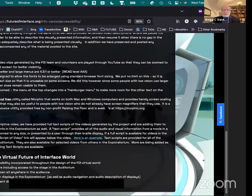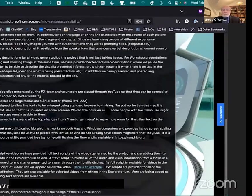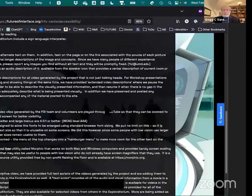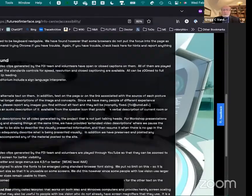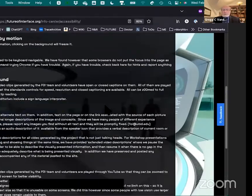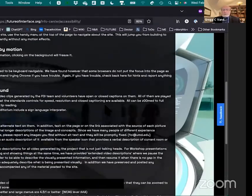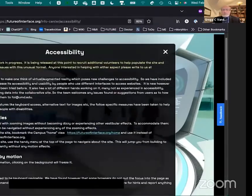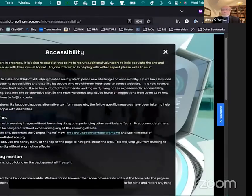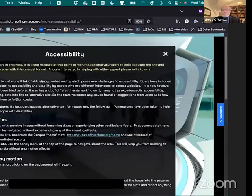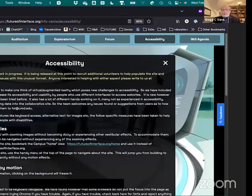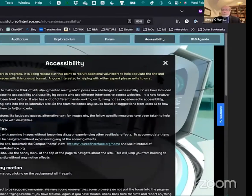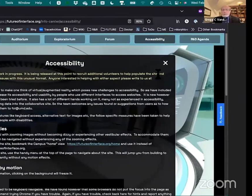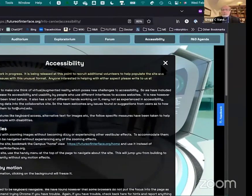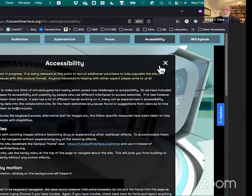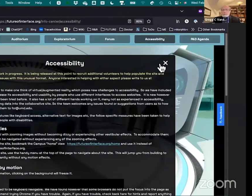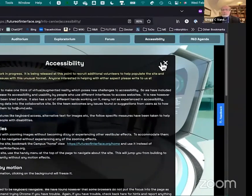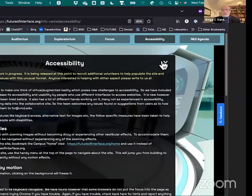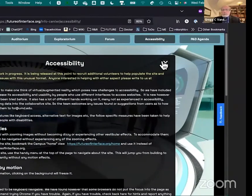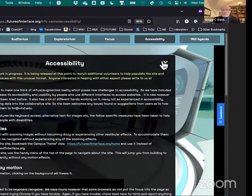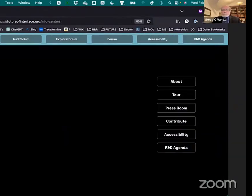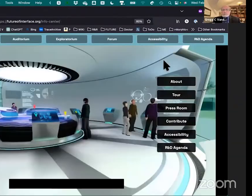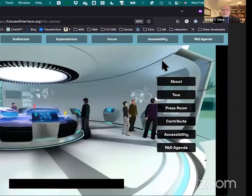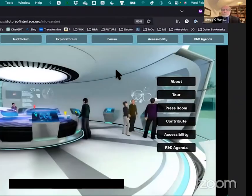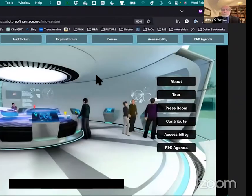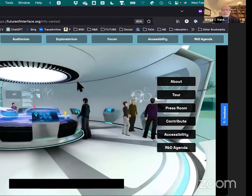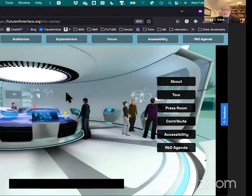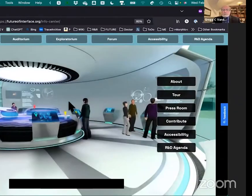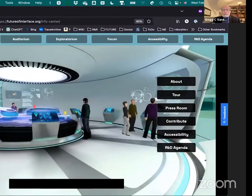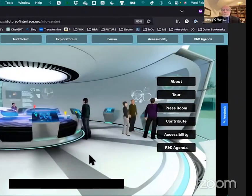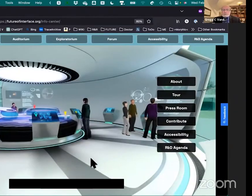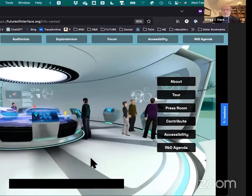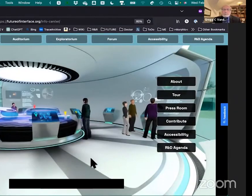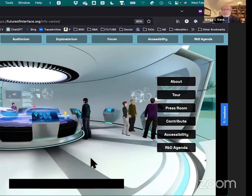a lot that's been done to try to make it available and accessible so it's also an example of